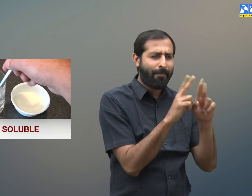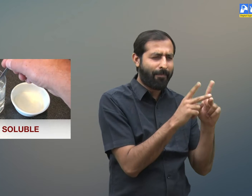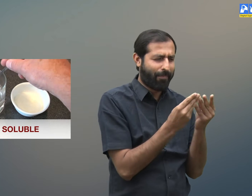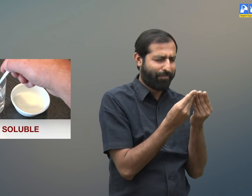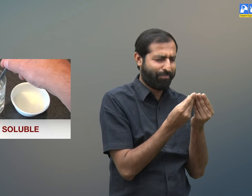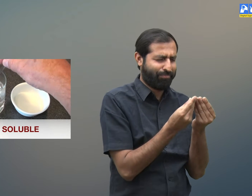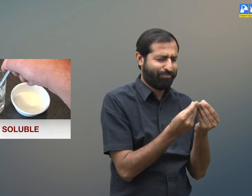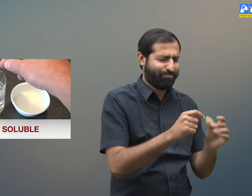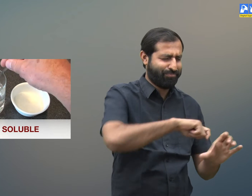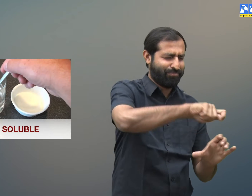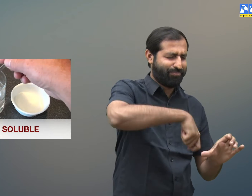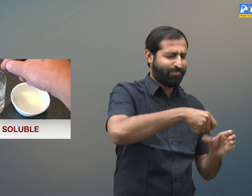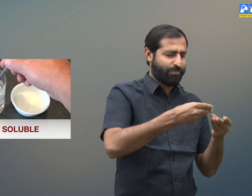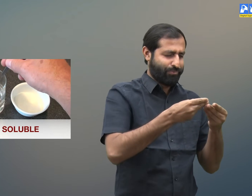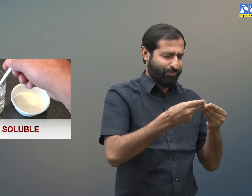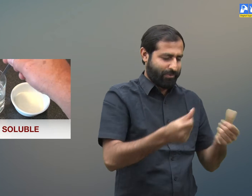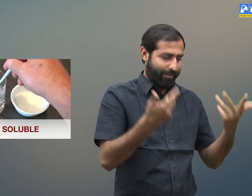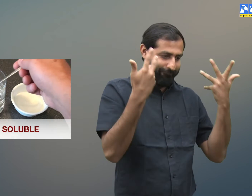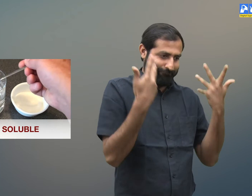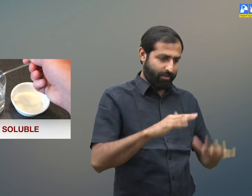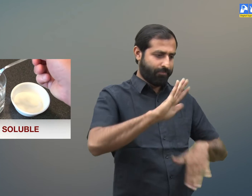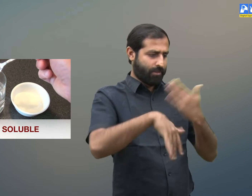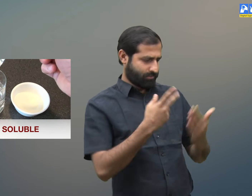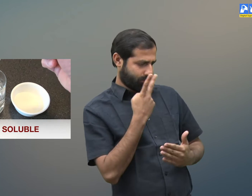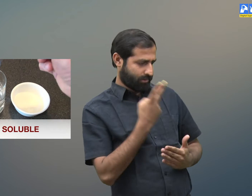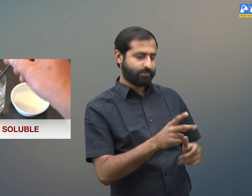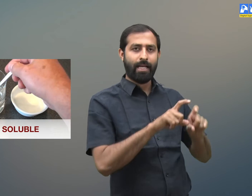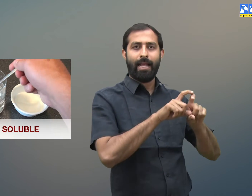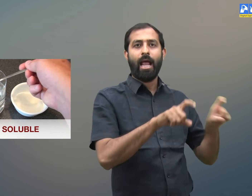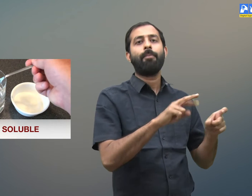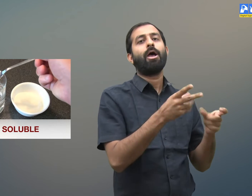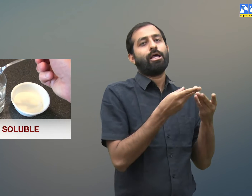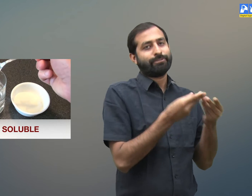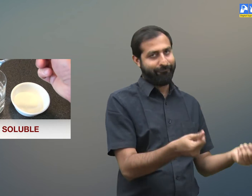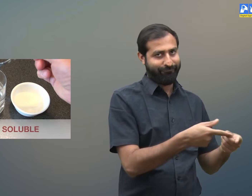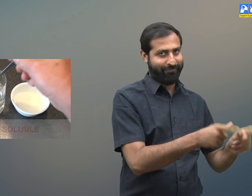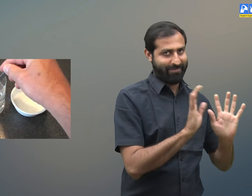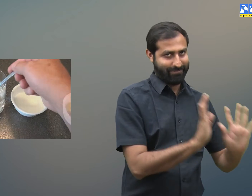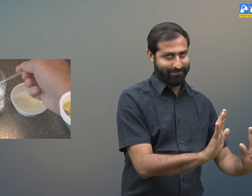will see that the sugar is dissolved into the water and it becomes a transparent solution.